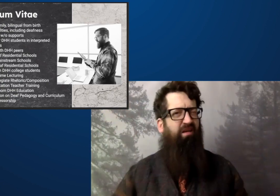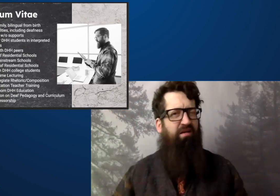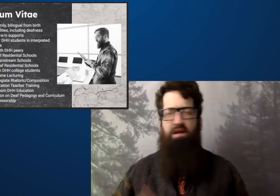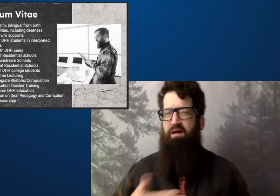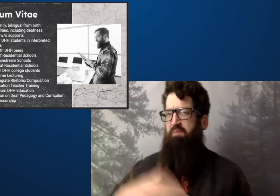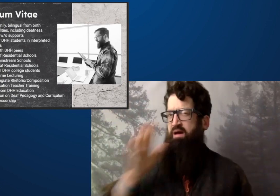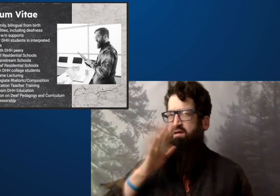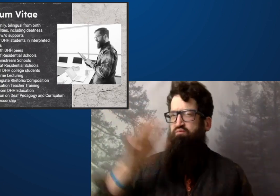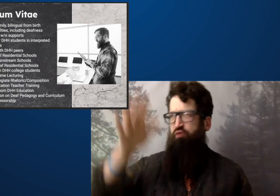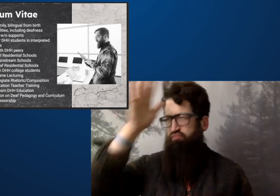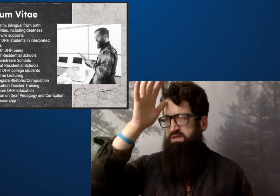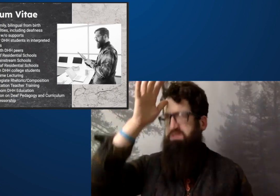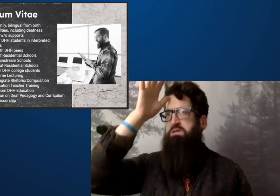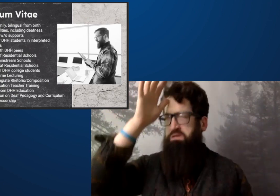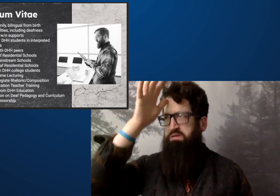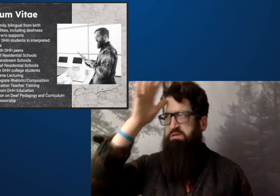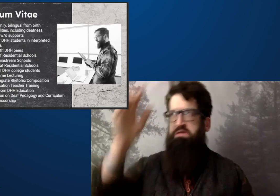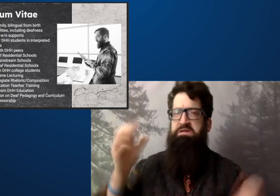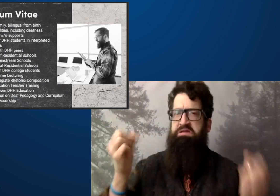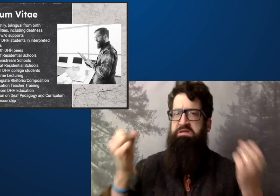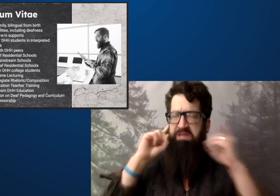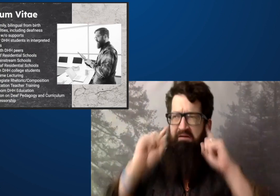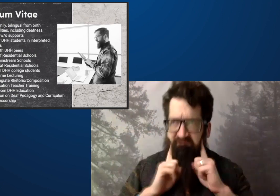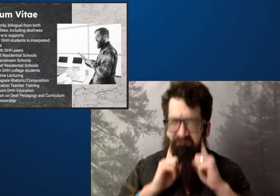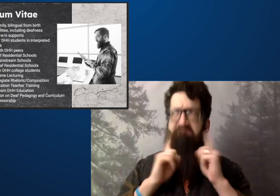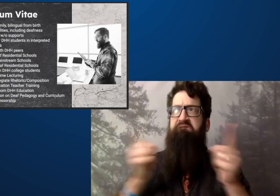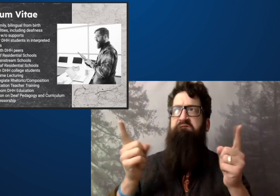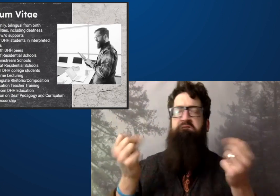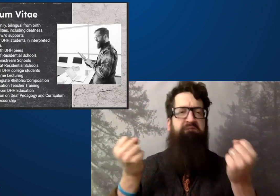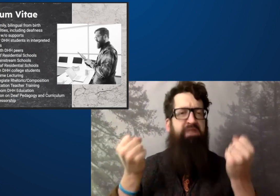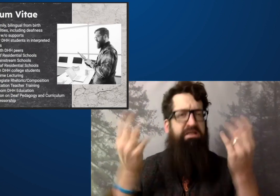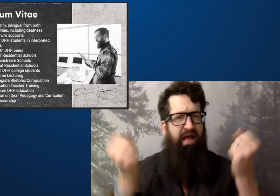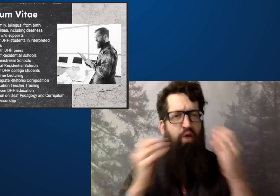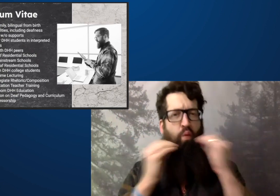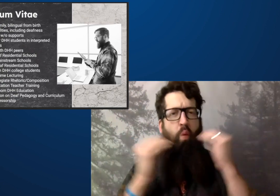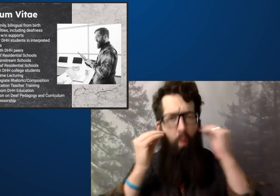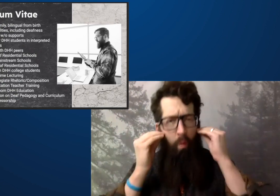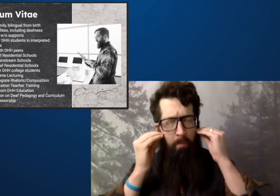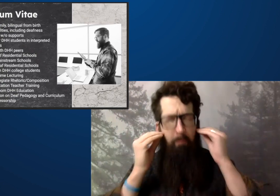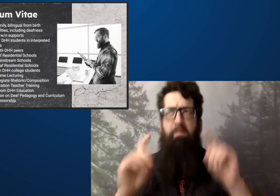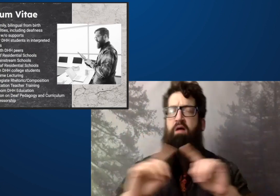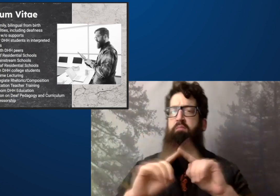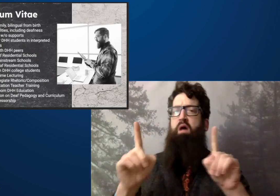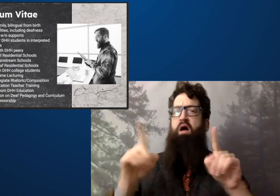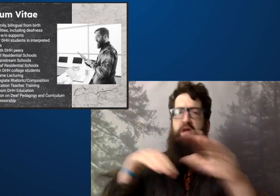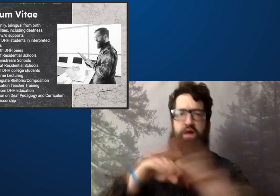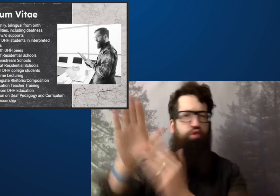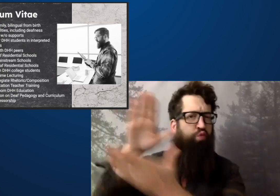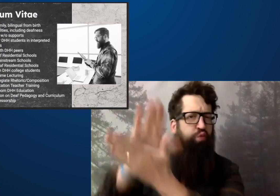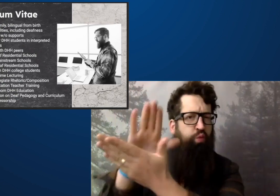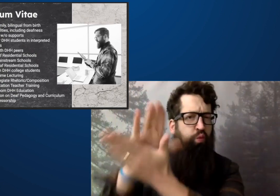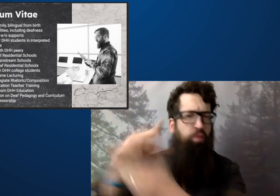And what was really strange about that experience is that despite my parents being deaf, having signed languages first